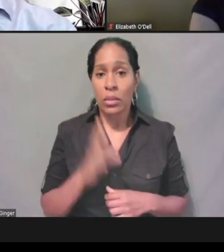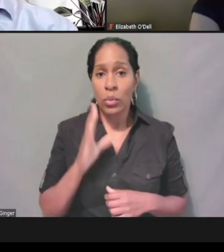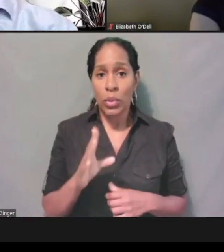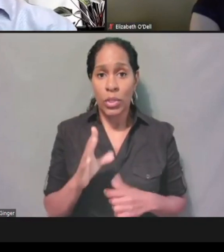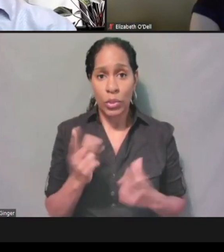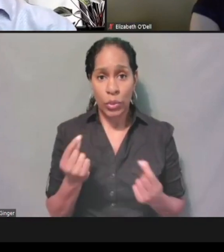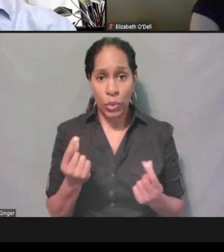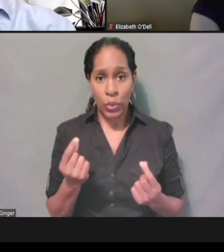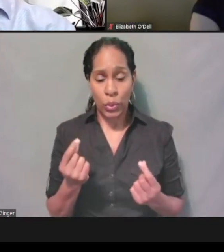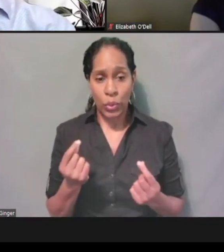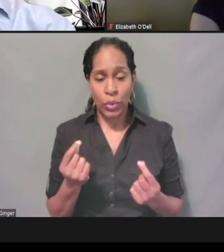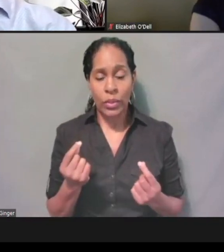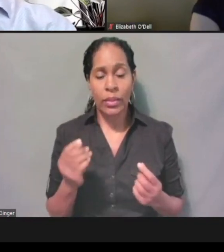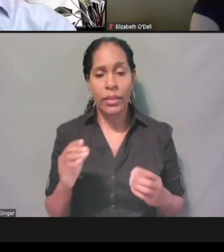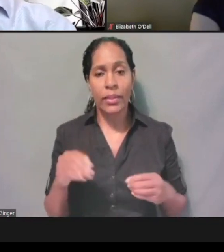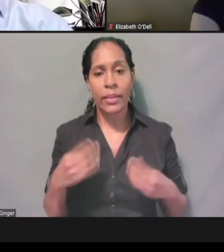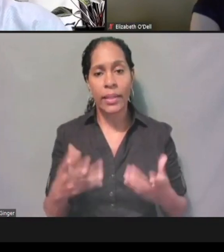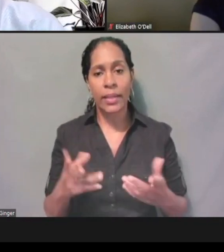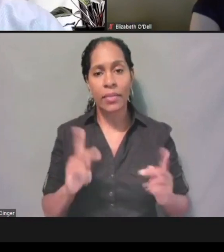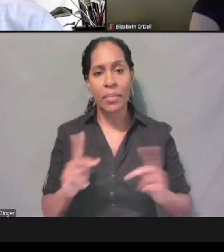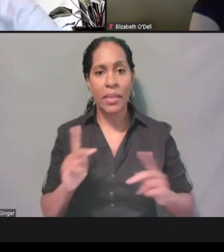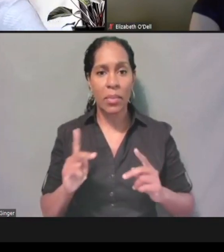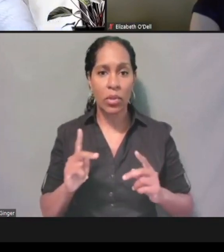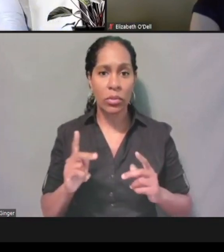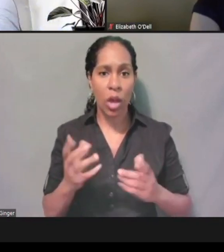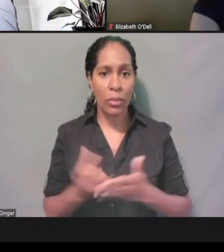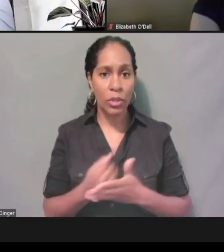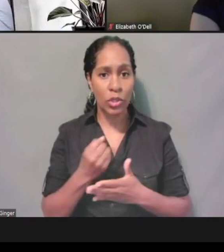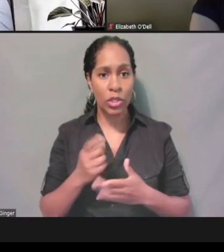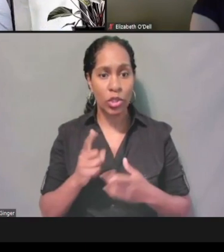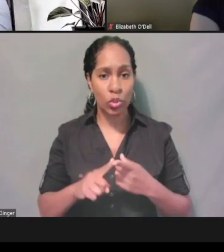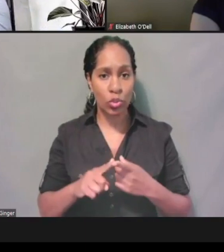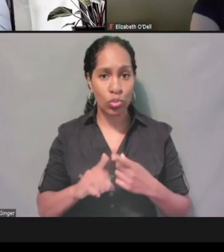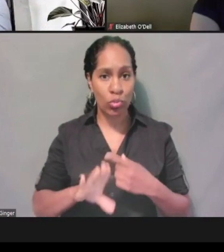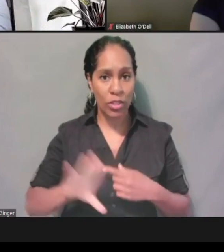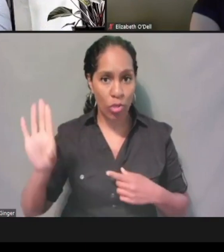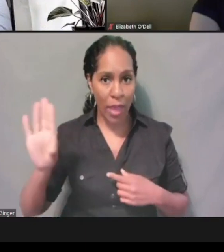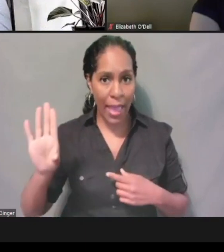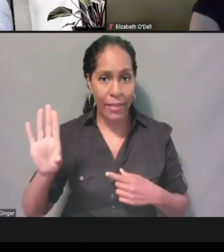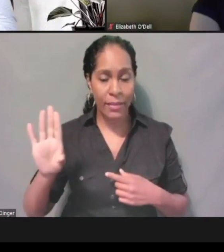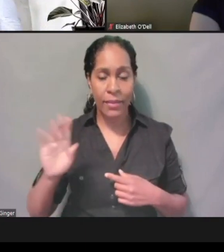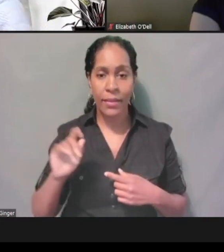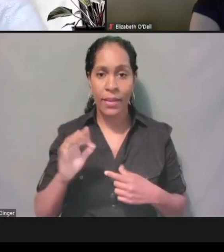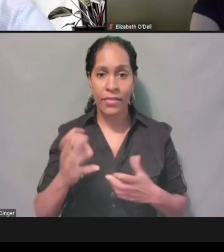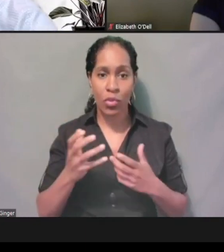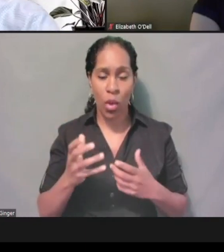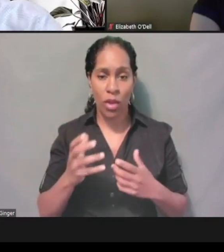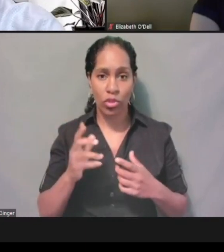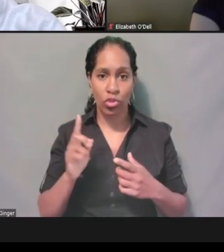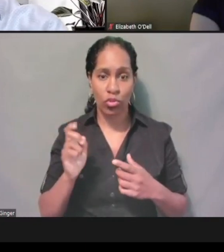is give folks an opportunity to raise your hand if you would like to ask a question out loud.